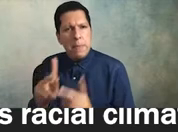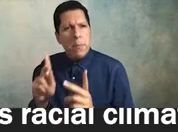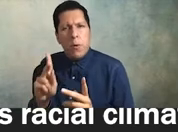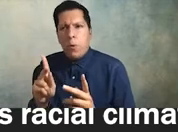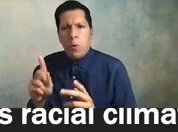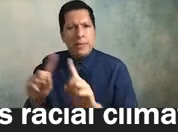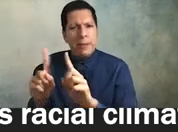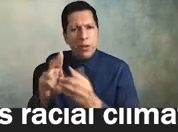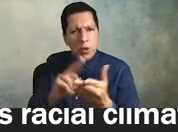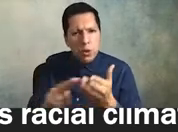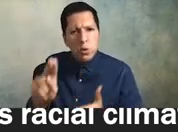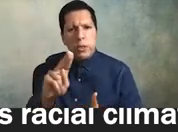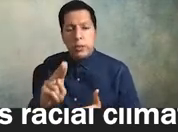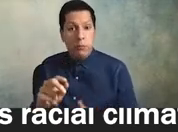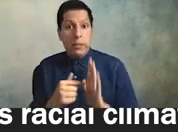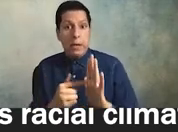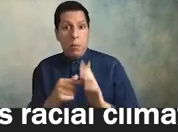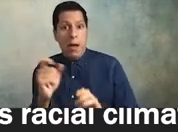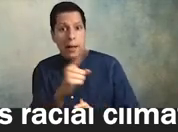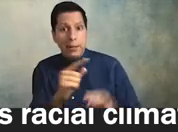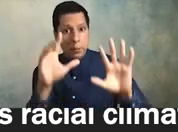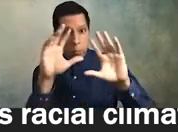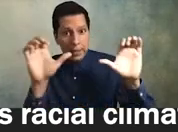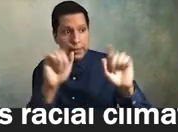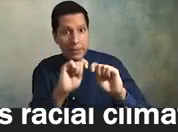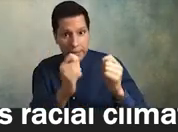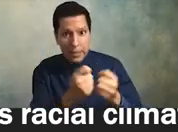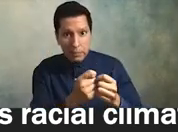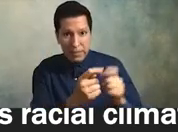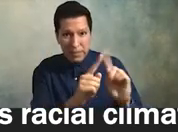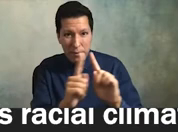presidents leadership teams for example you know what does the university mean by equity